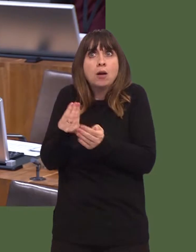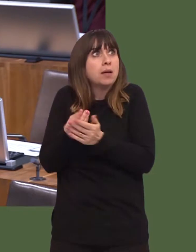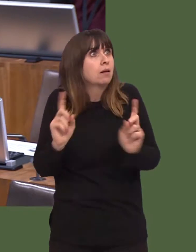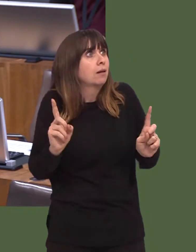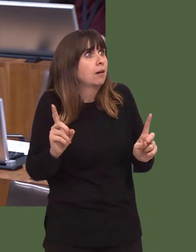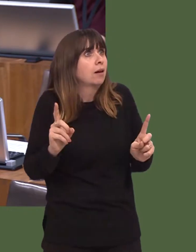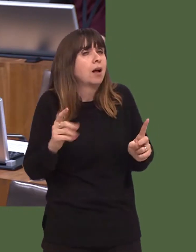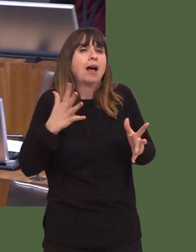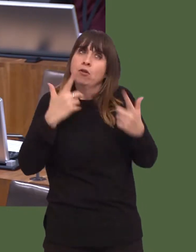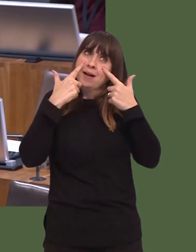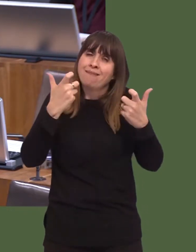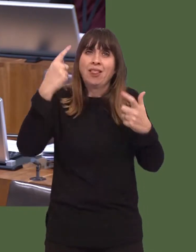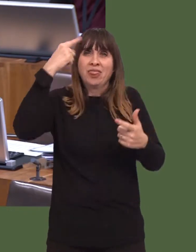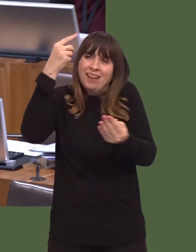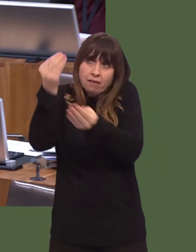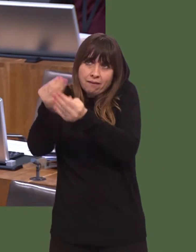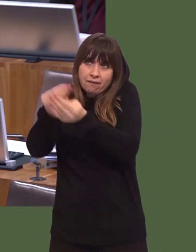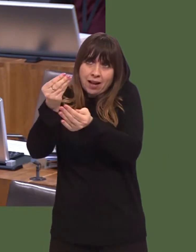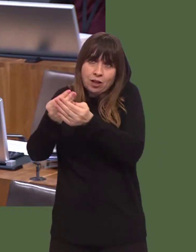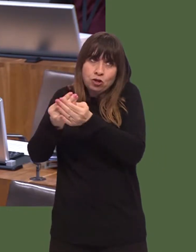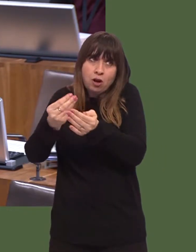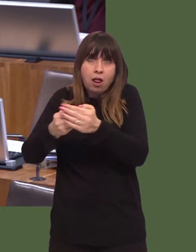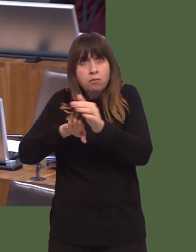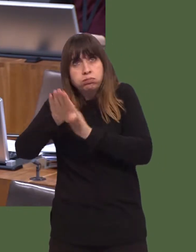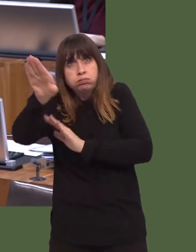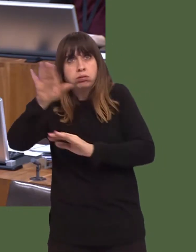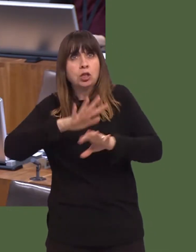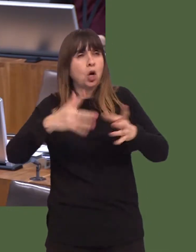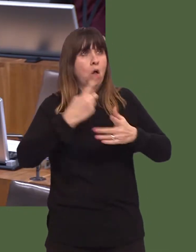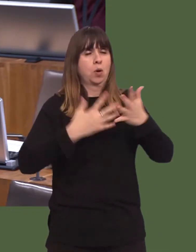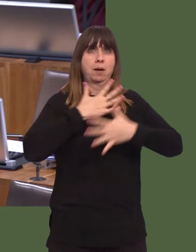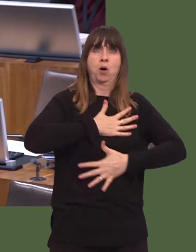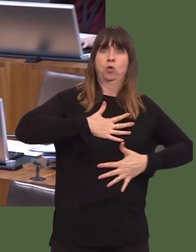the economic one, which is why itís hugely important that, when the UK leaves the EU,